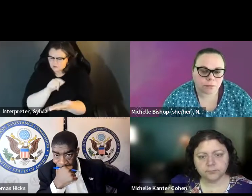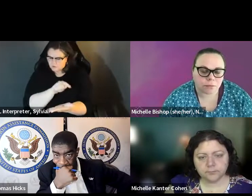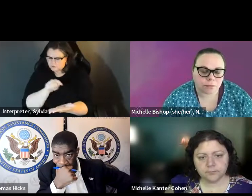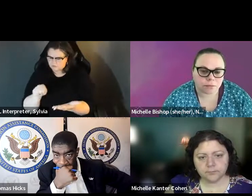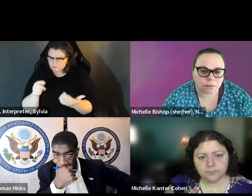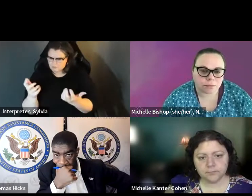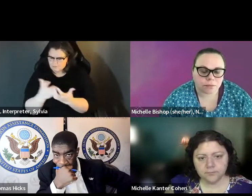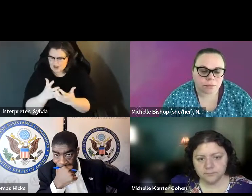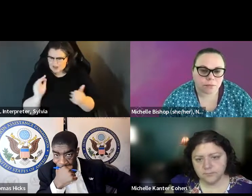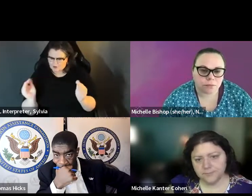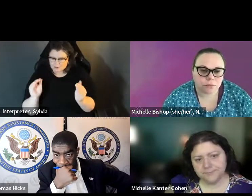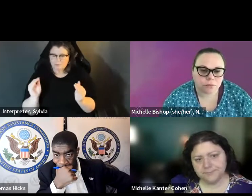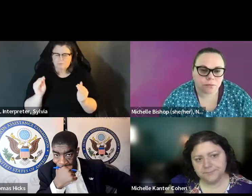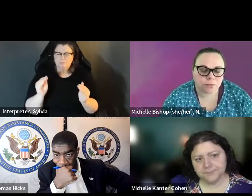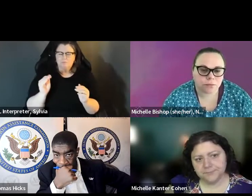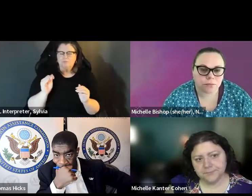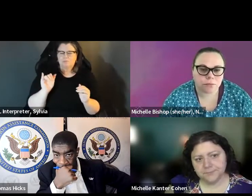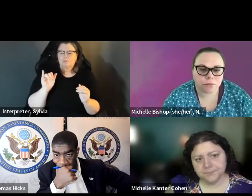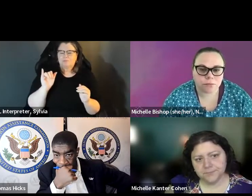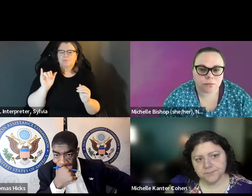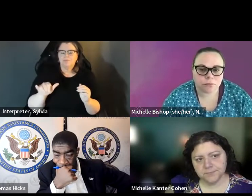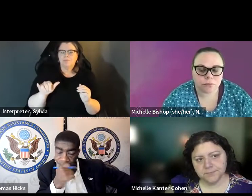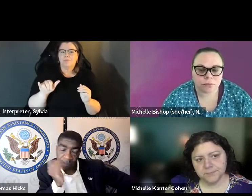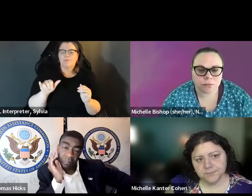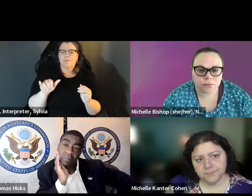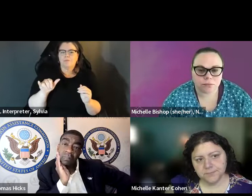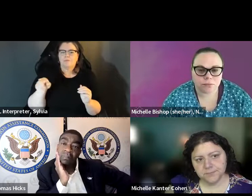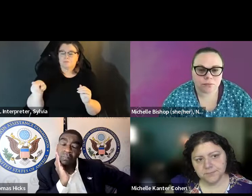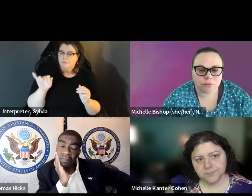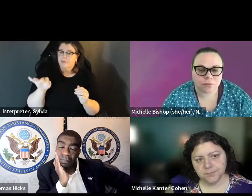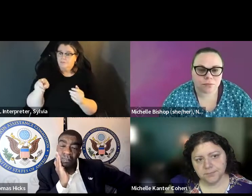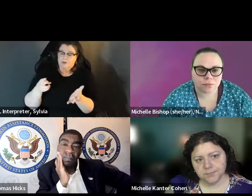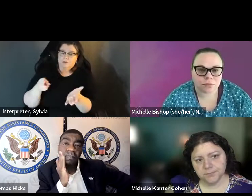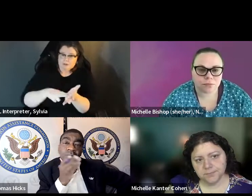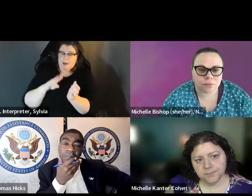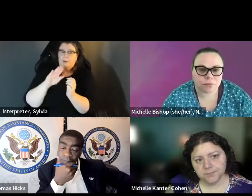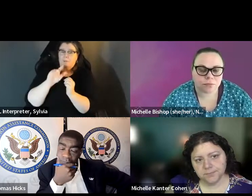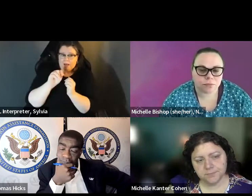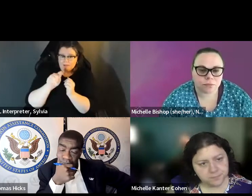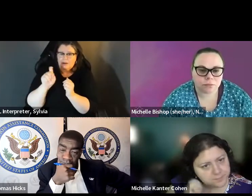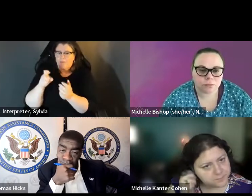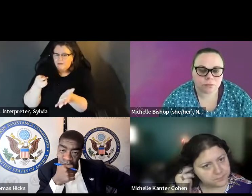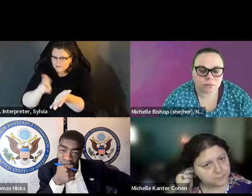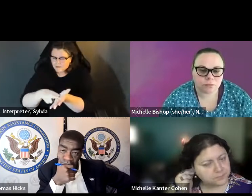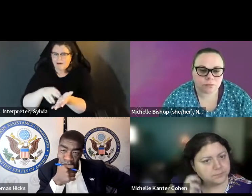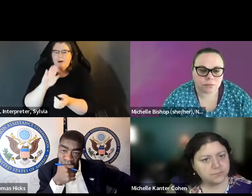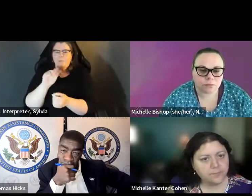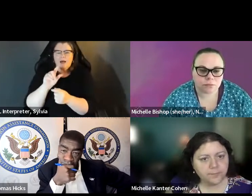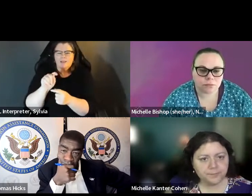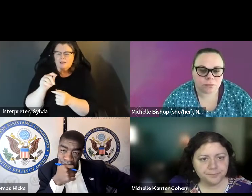I think you had also asked about the signature matching. asked about the signature matching, so the signature matching, if you submit by mail ballot, of course you